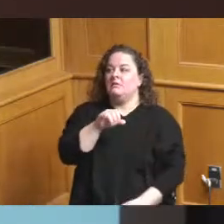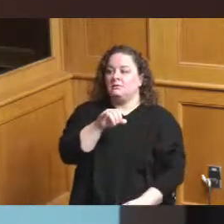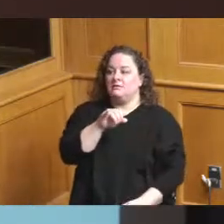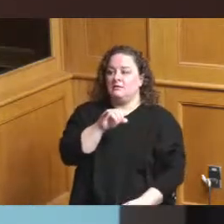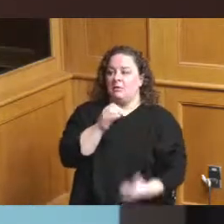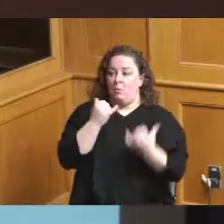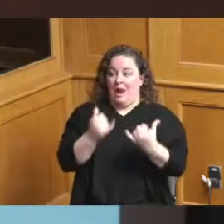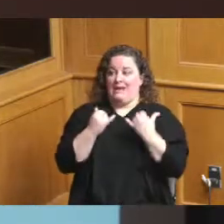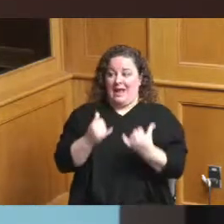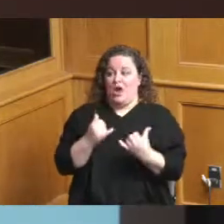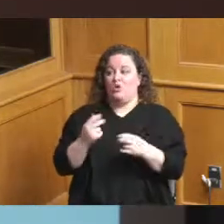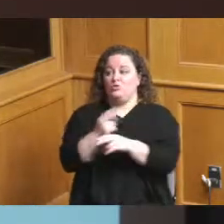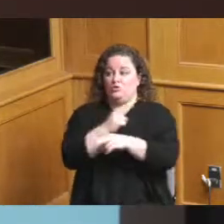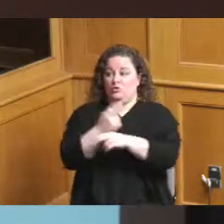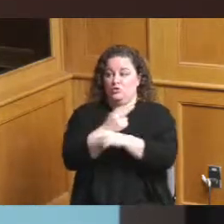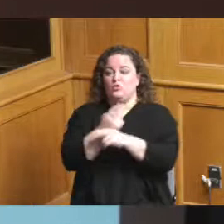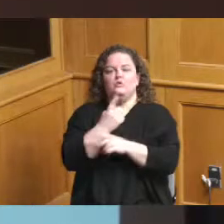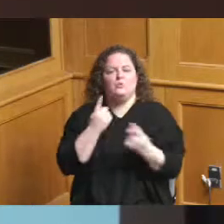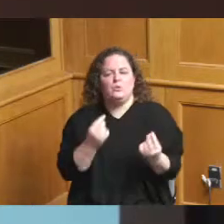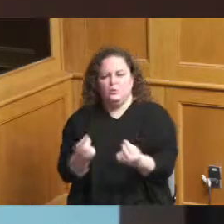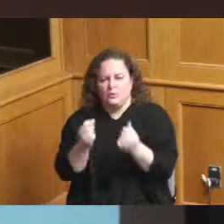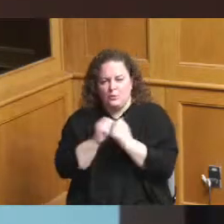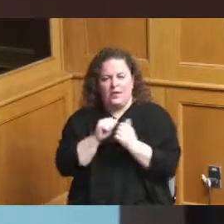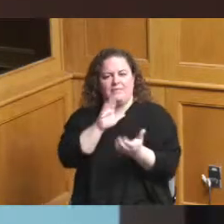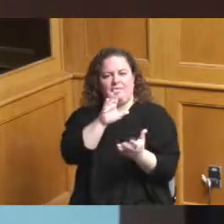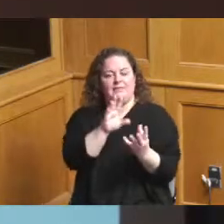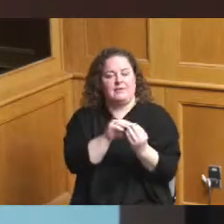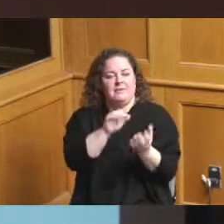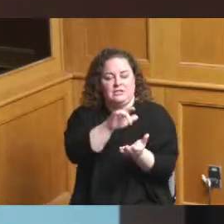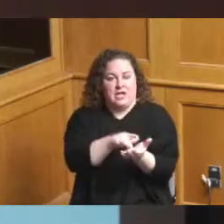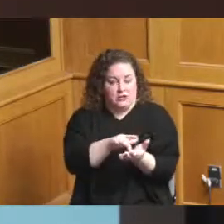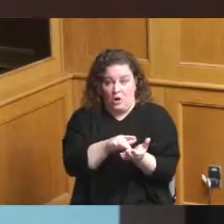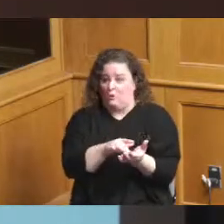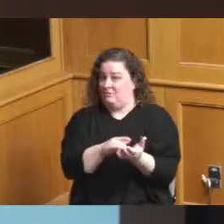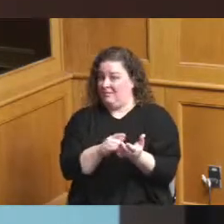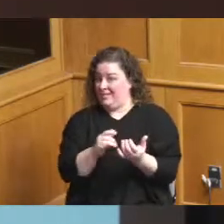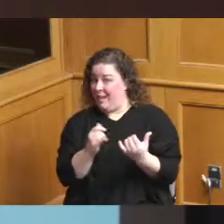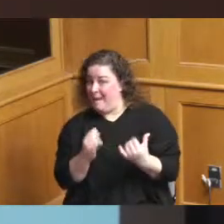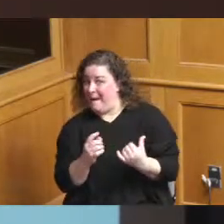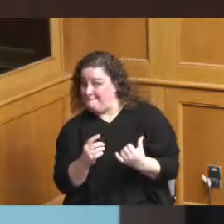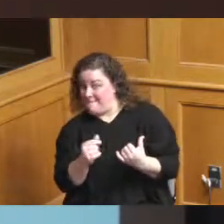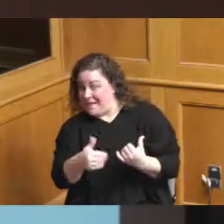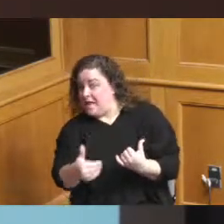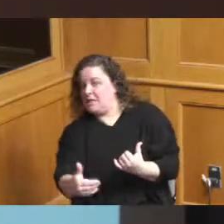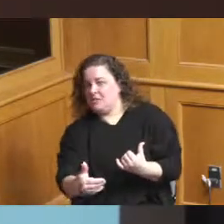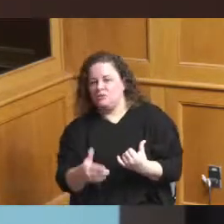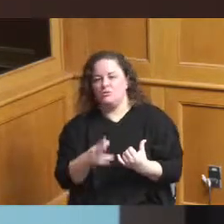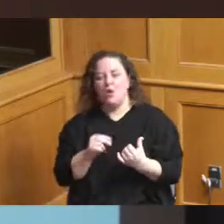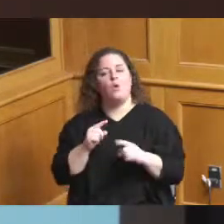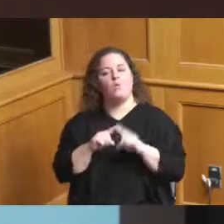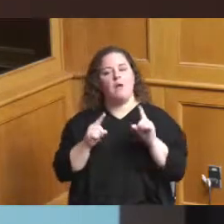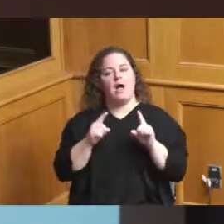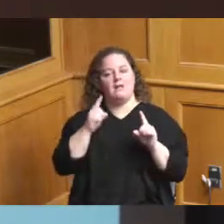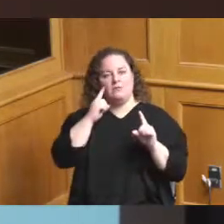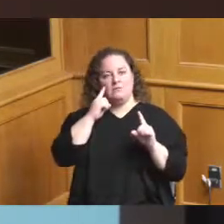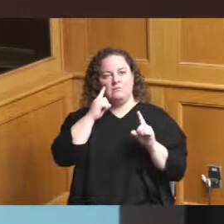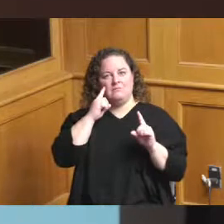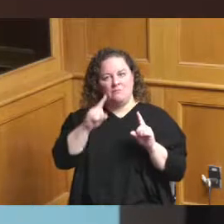site to expand the convention center but we don't think that's in the cards in the immediate future we need to preserve that ability in the interim we got to do something there so thinking through